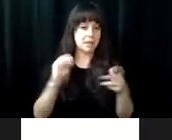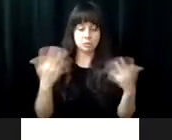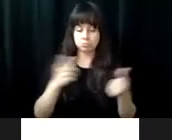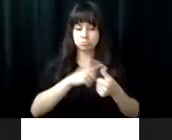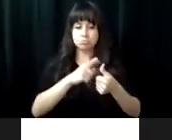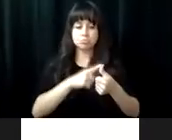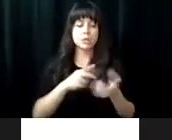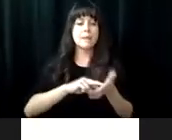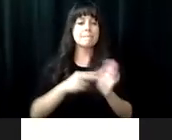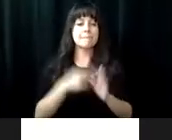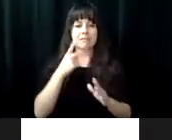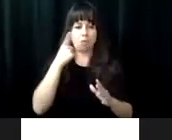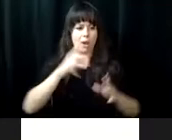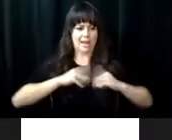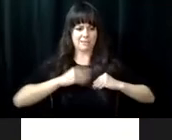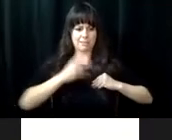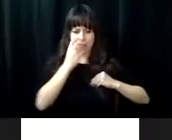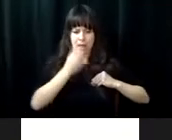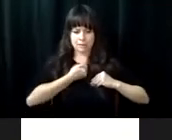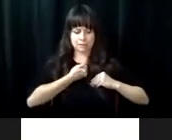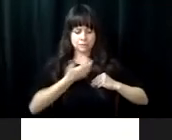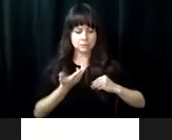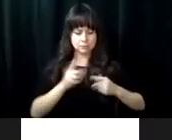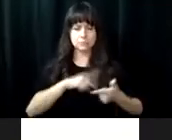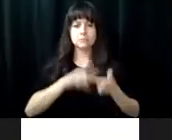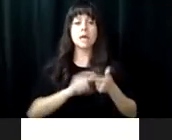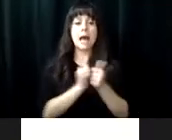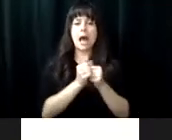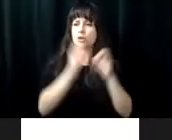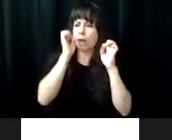ments concerning blindness. Some of the topics we tackle